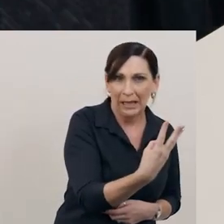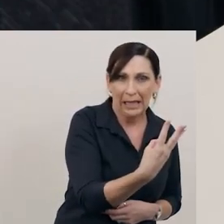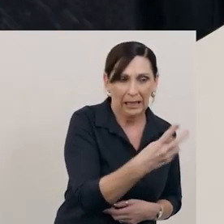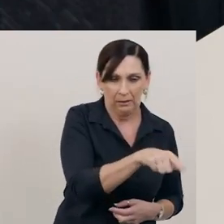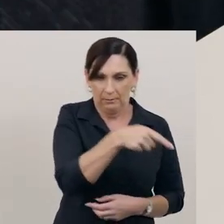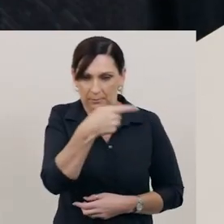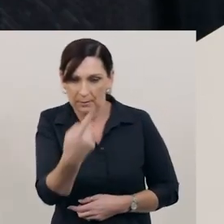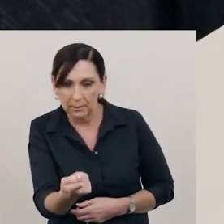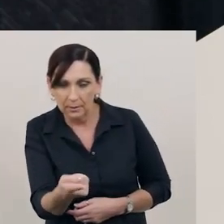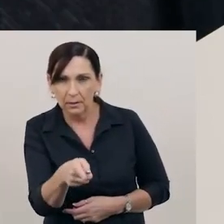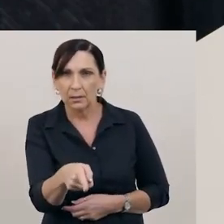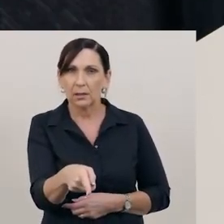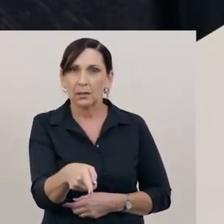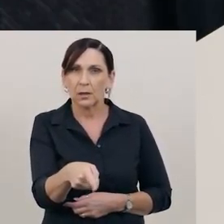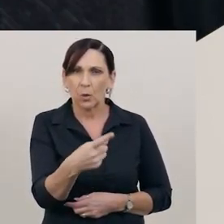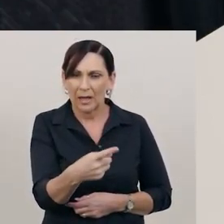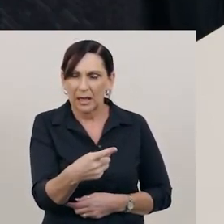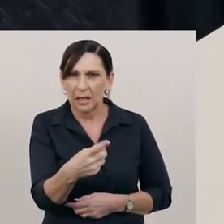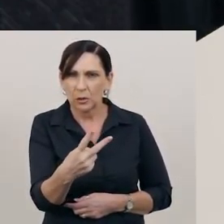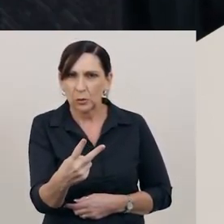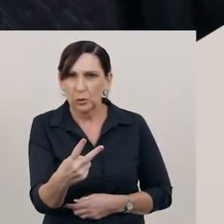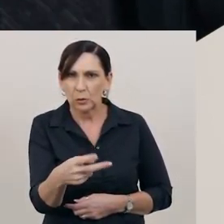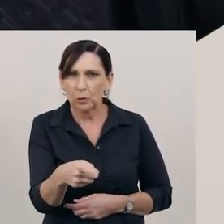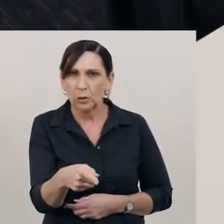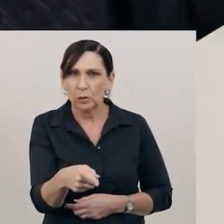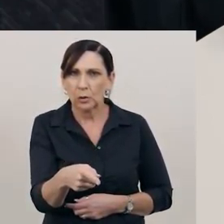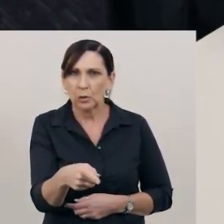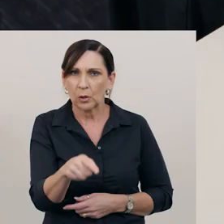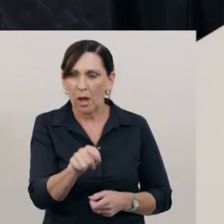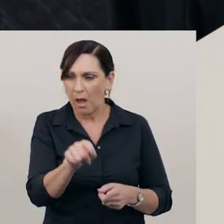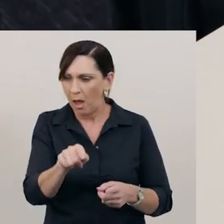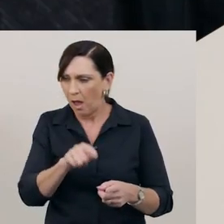[whispered counting]